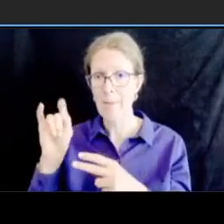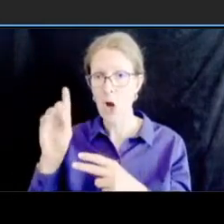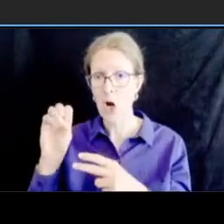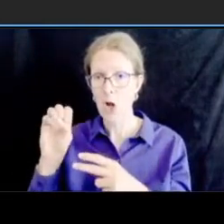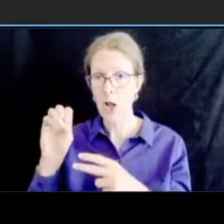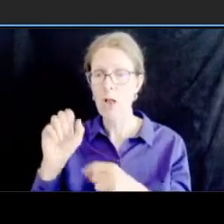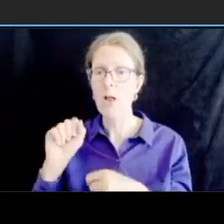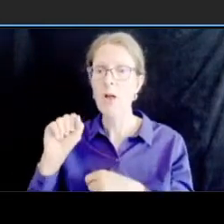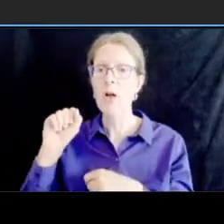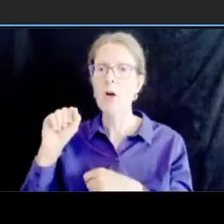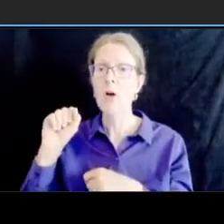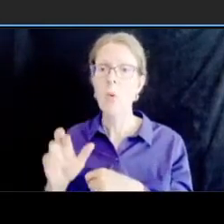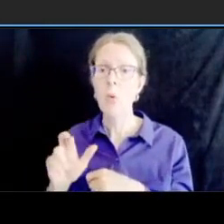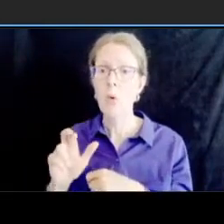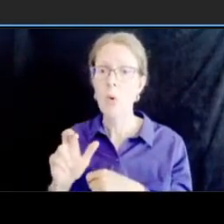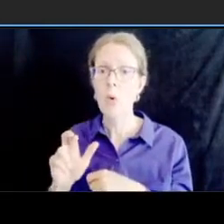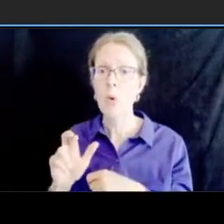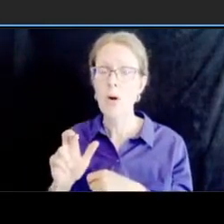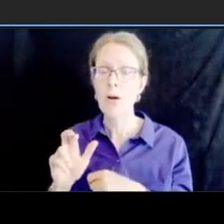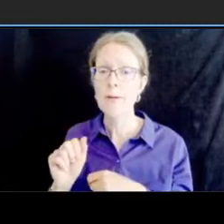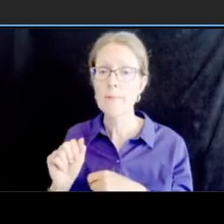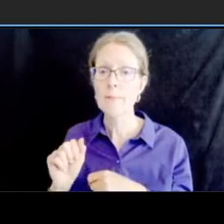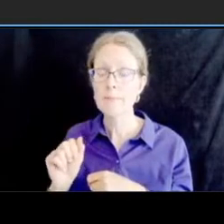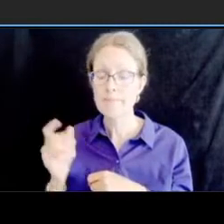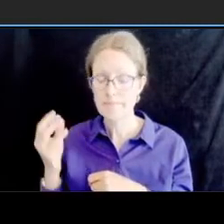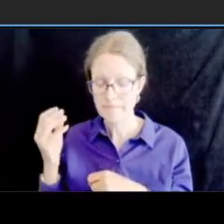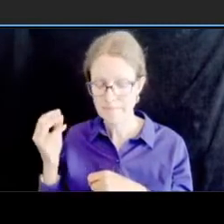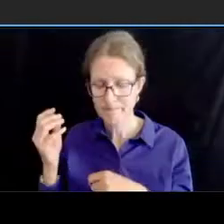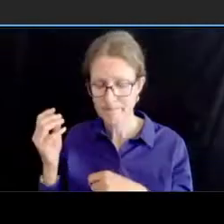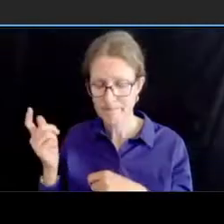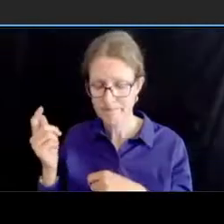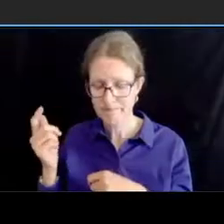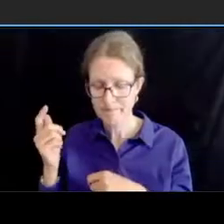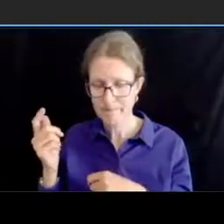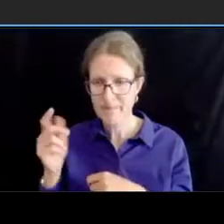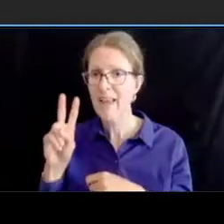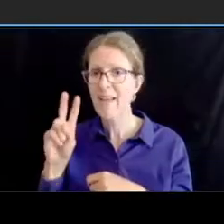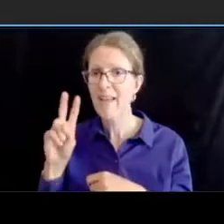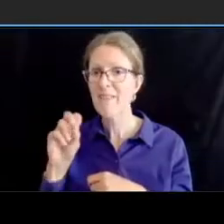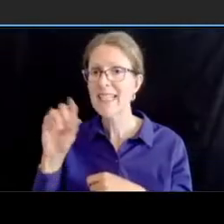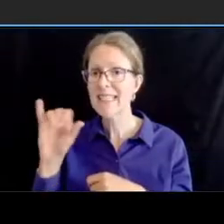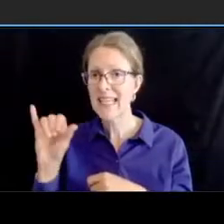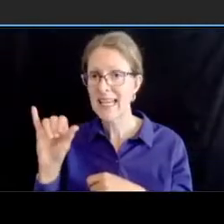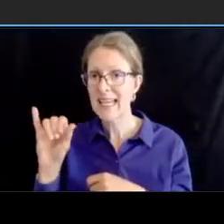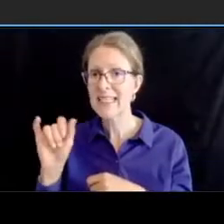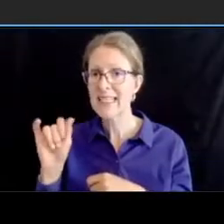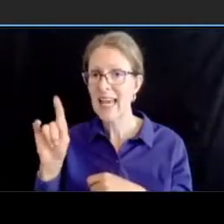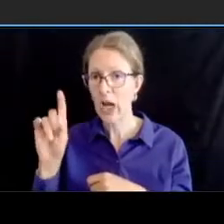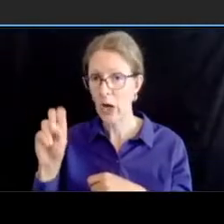easy terrace has has one on the prior sheet and a far side bus stop is proposed at